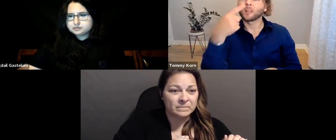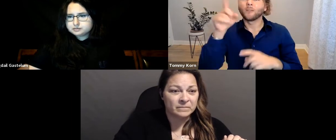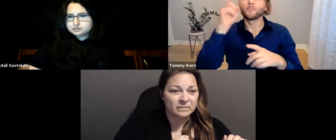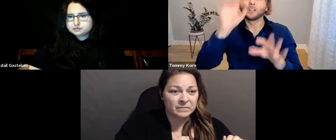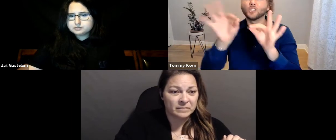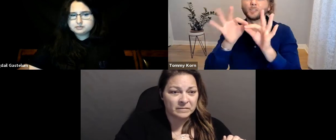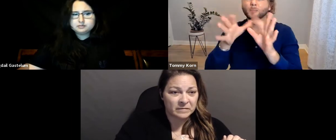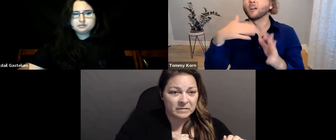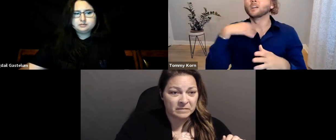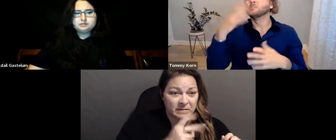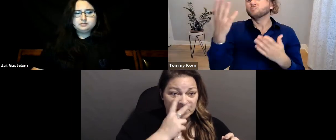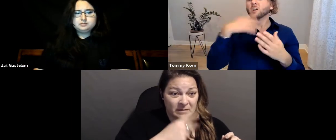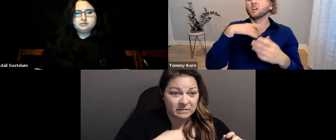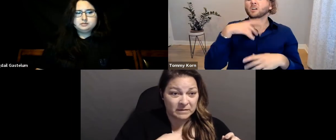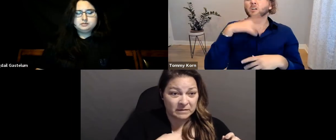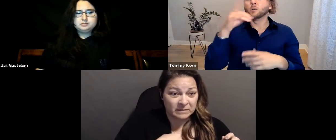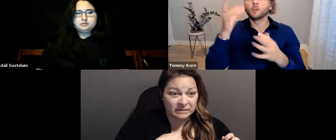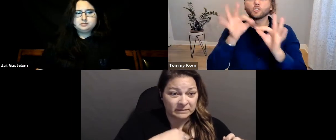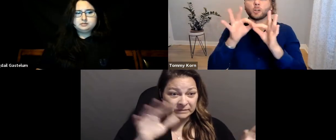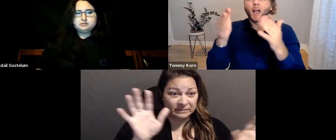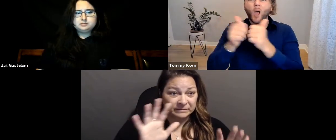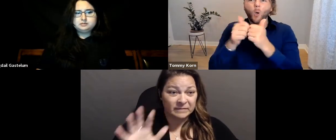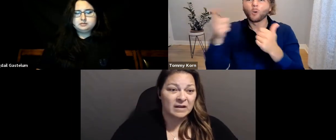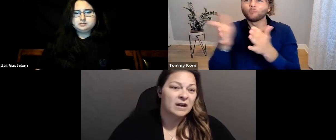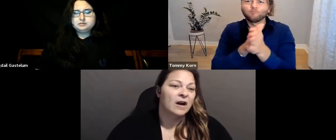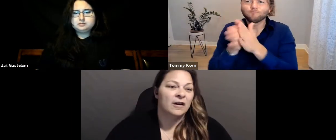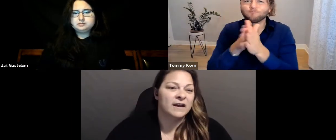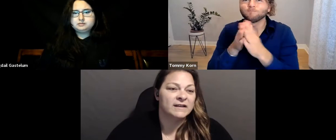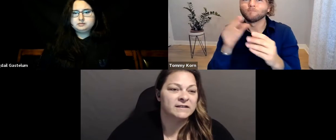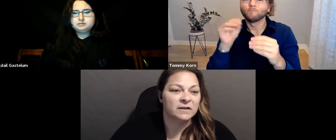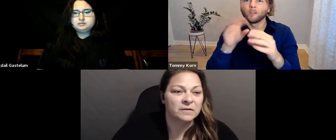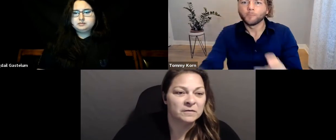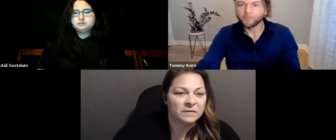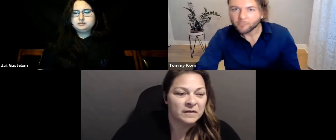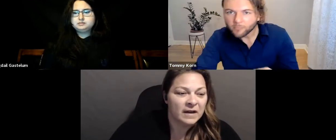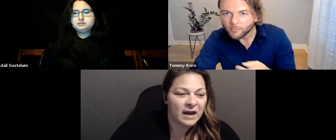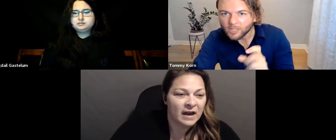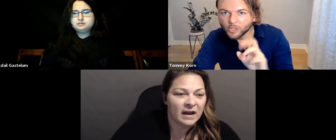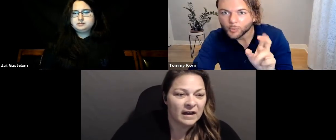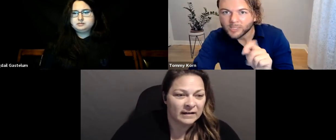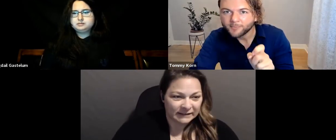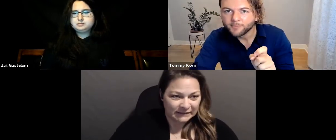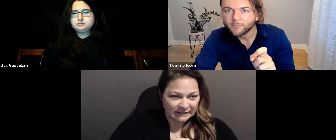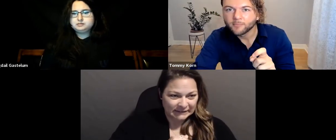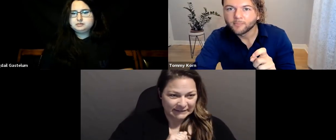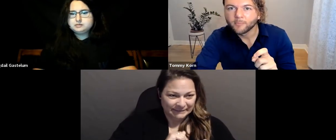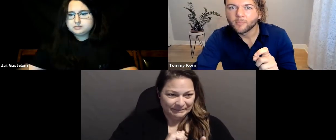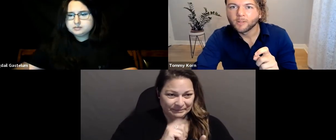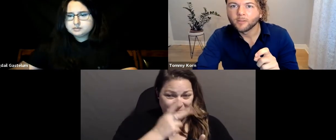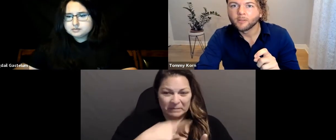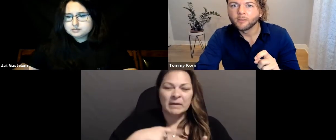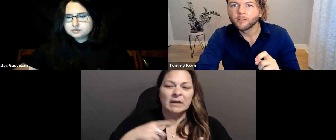[Tommy] So regarding interpreting and how you can really-- Oh, Suzette-- [Suzette] Can you see me now, Tommy?